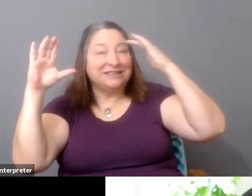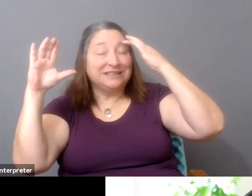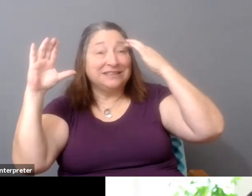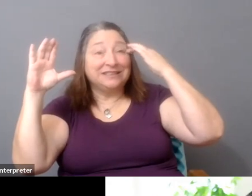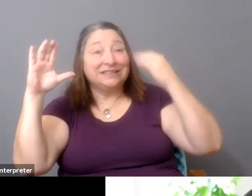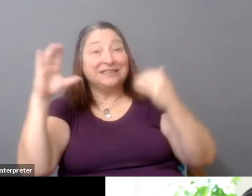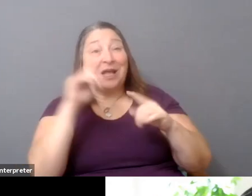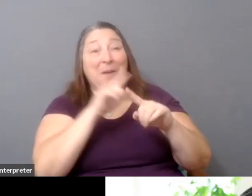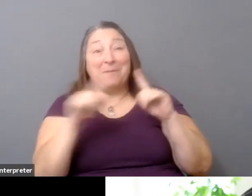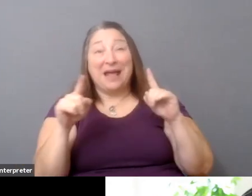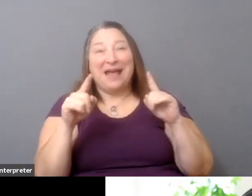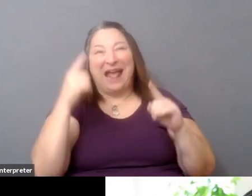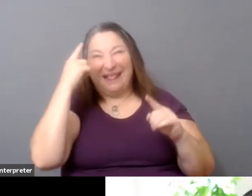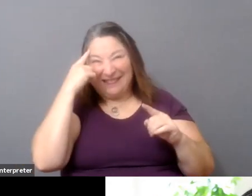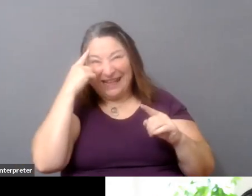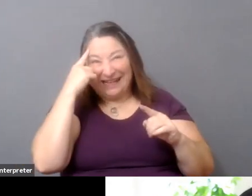going to have to give in to an understanding